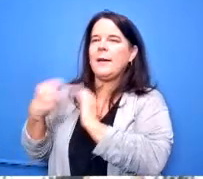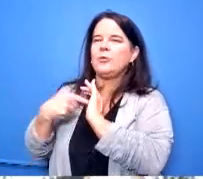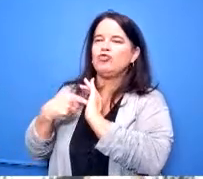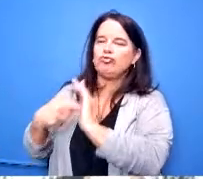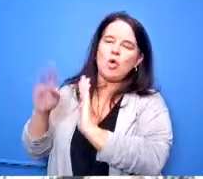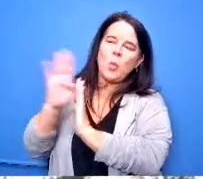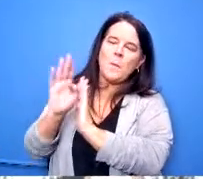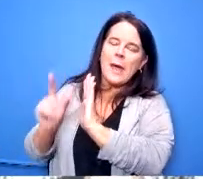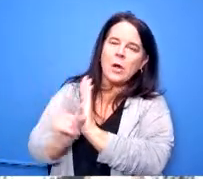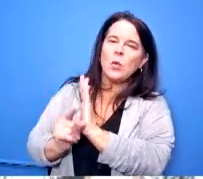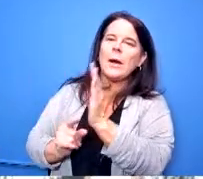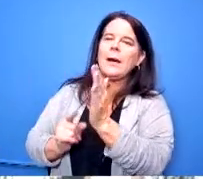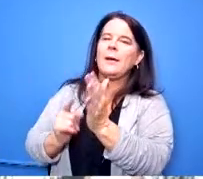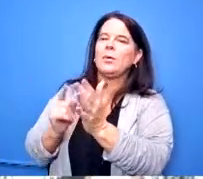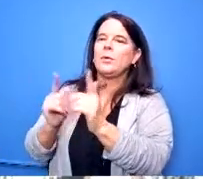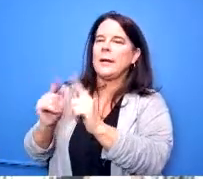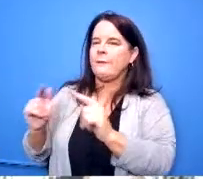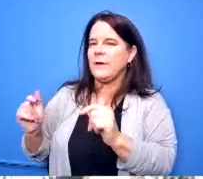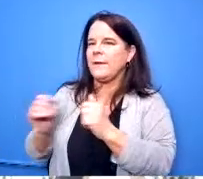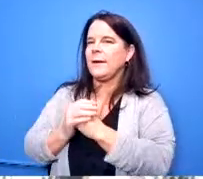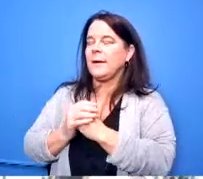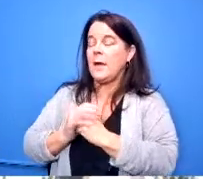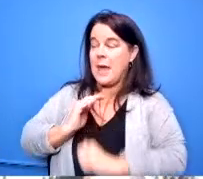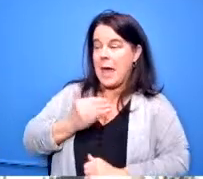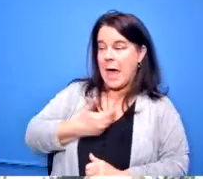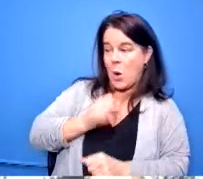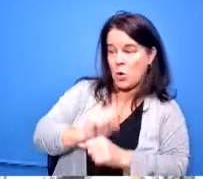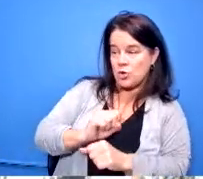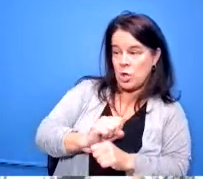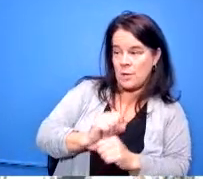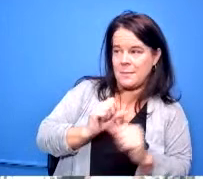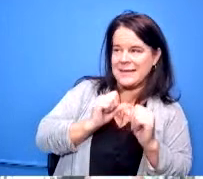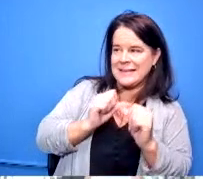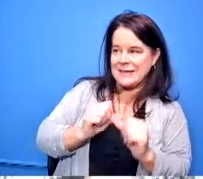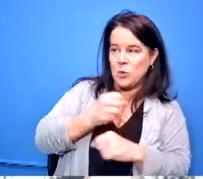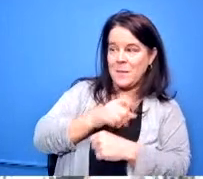supporting documents for that so our job is to continue to make sure we get those reports and